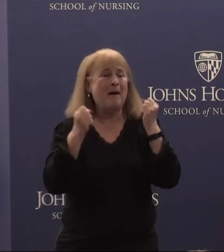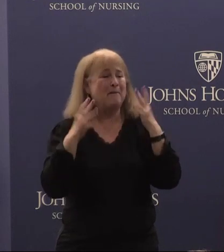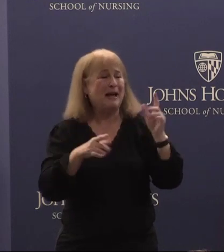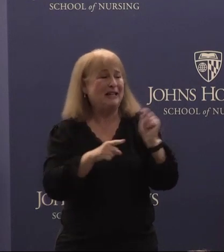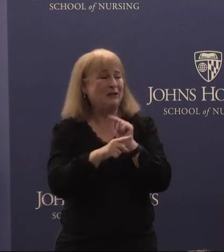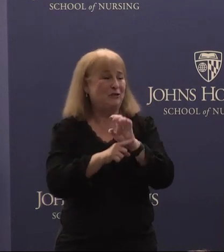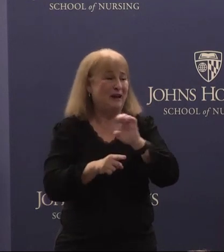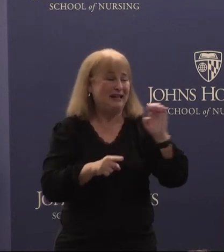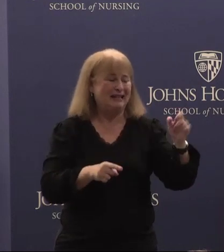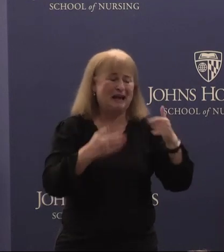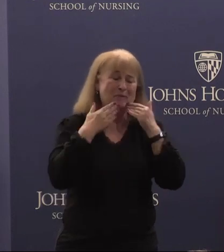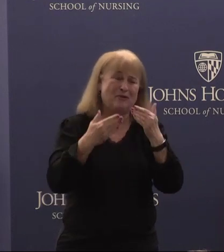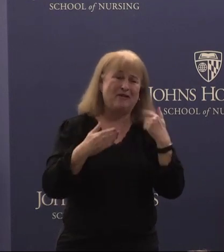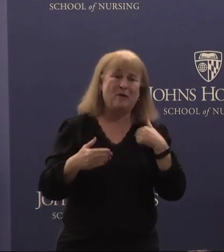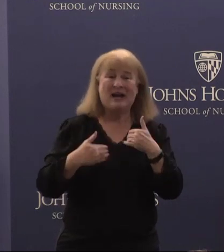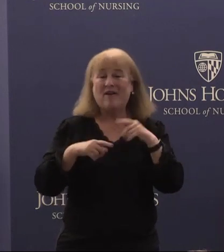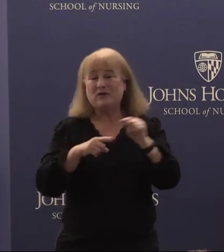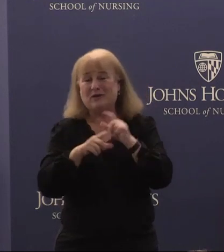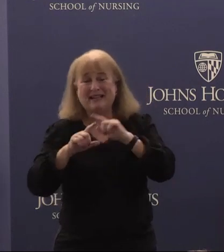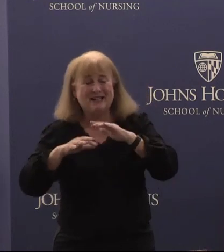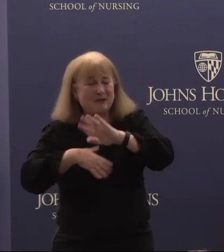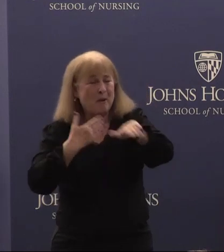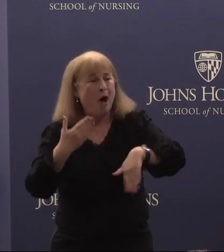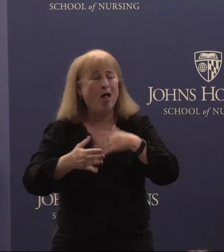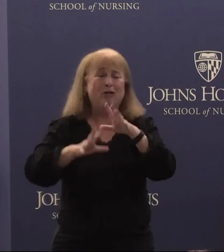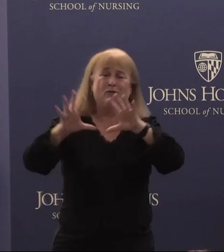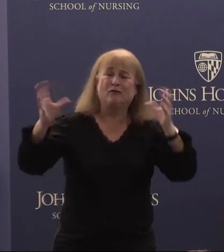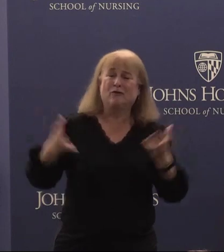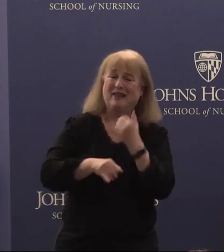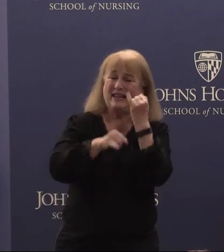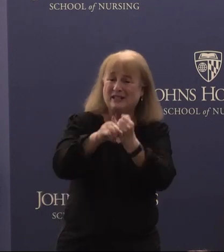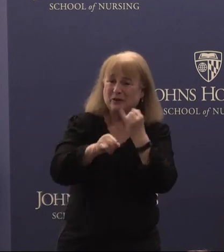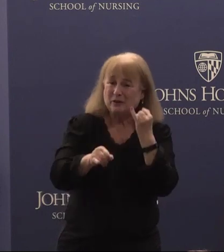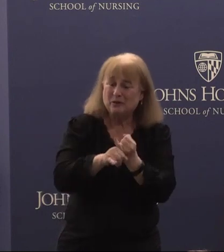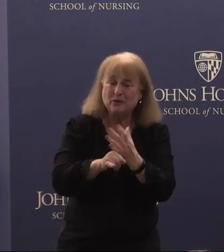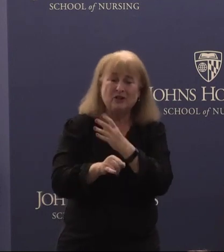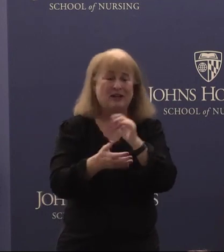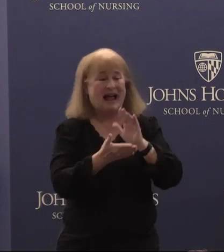I'm so grateful we have trainees from all over the institution and from academic institutions